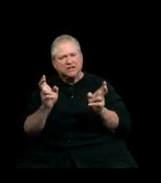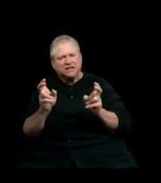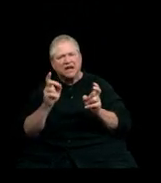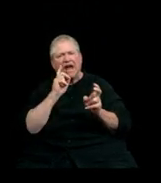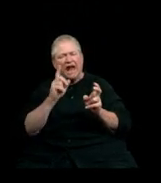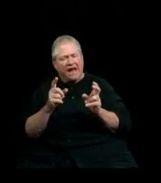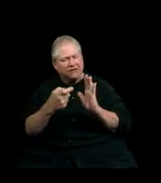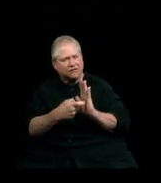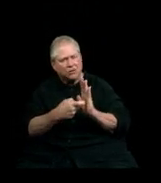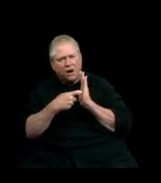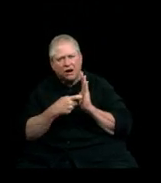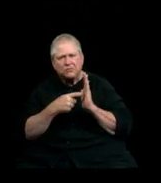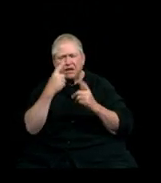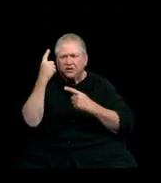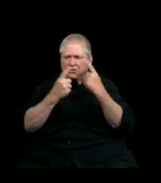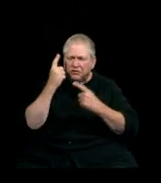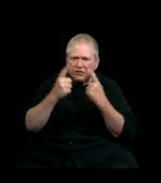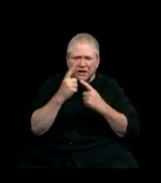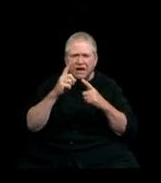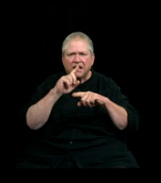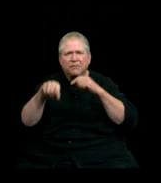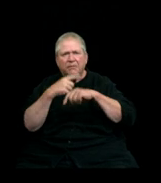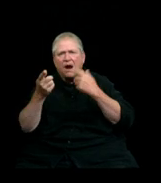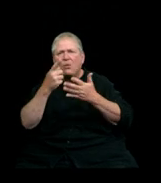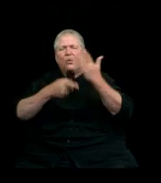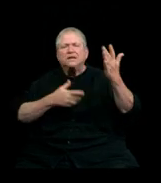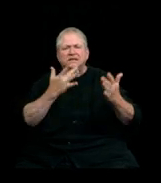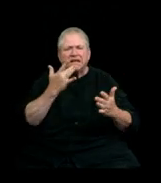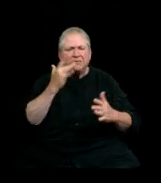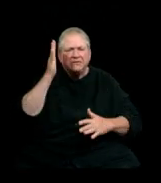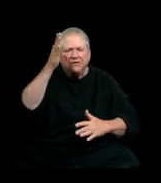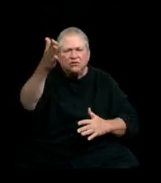to think in less incremental terms about the sort of future we want for ourselves,